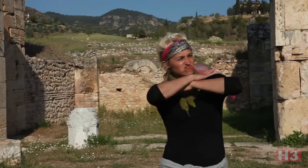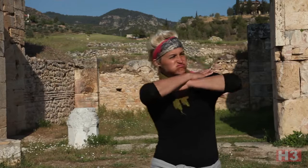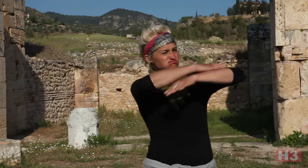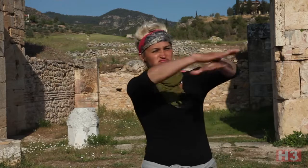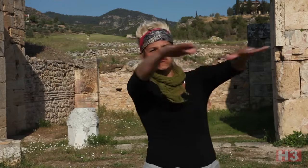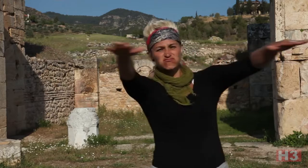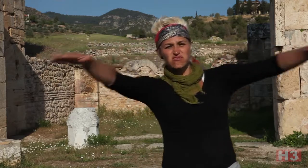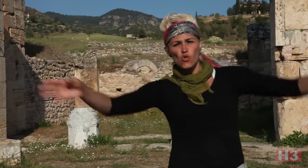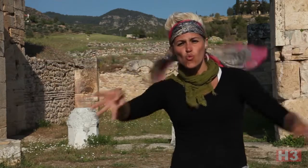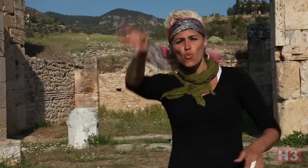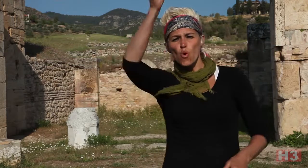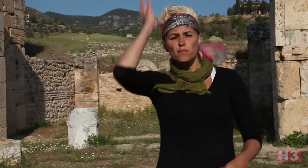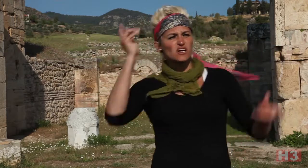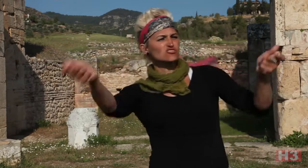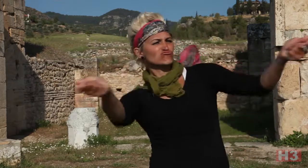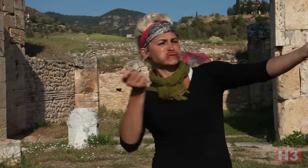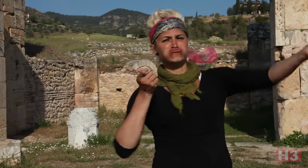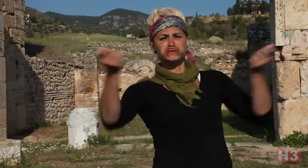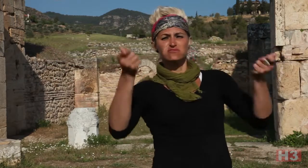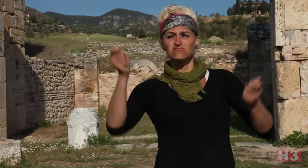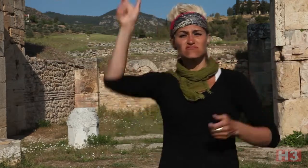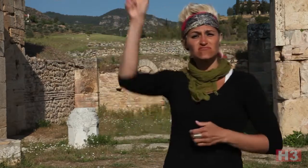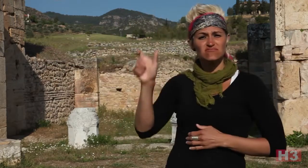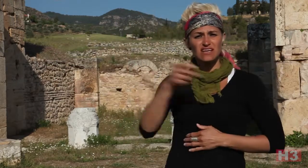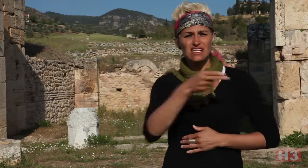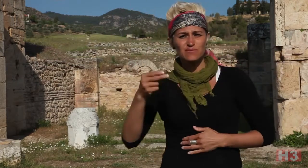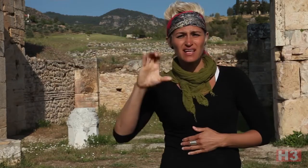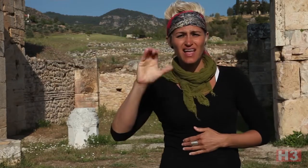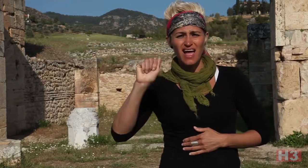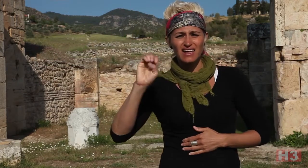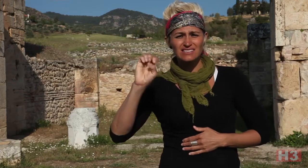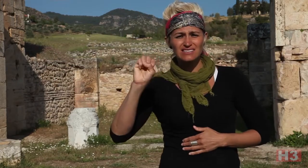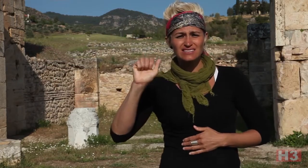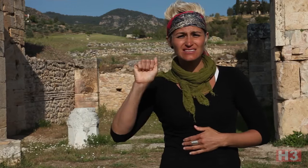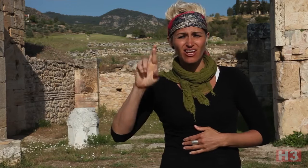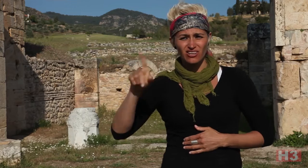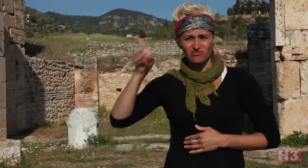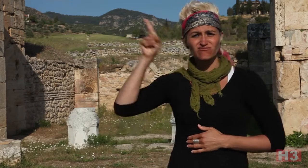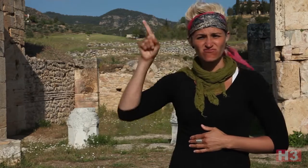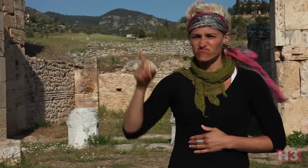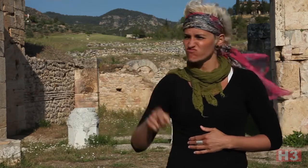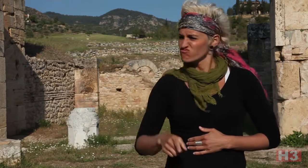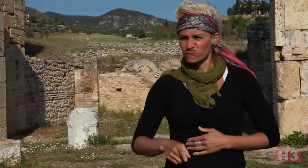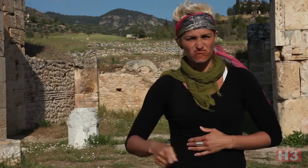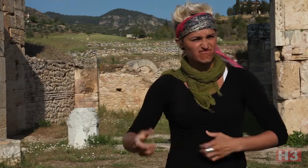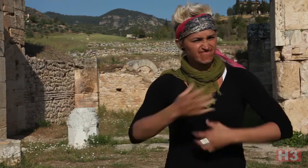The Roman Empire had ruled the city. The ruler was Caesar.